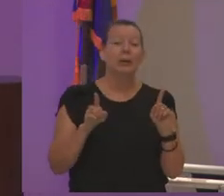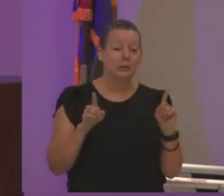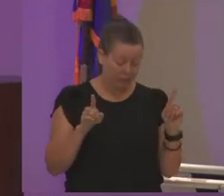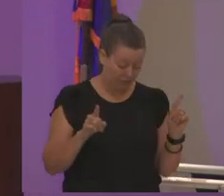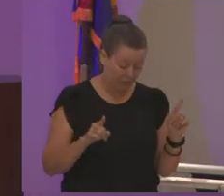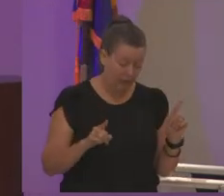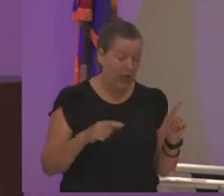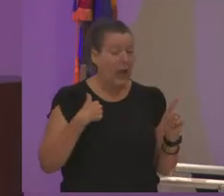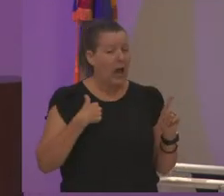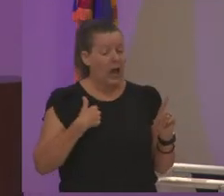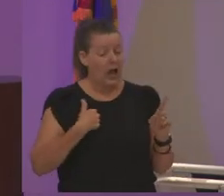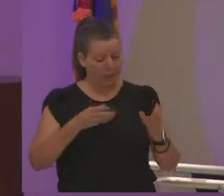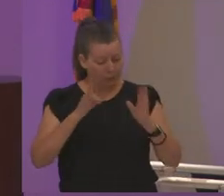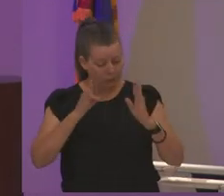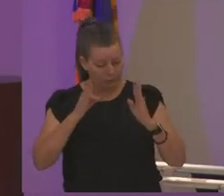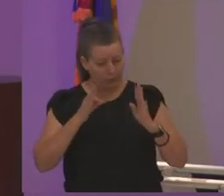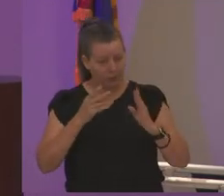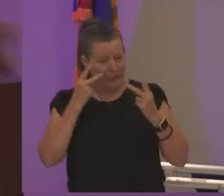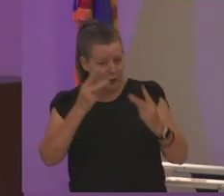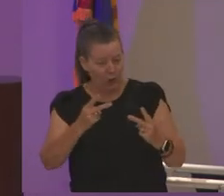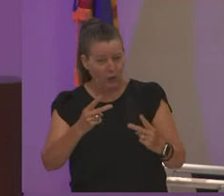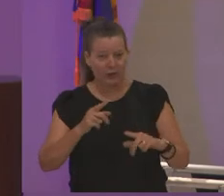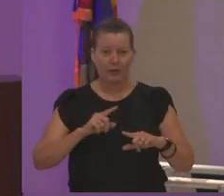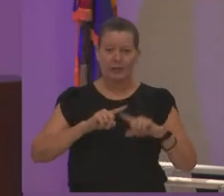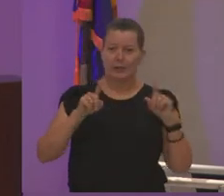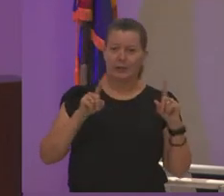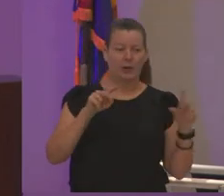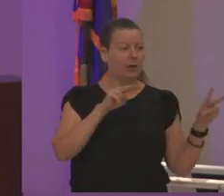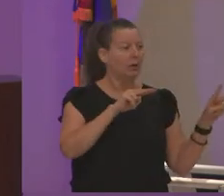and i saw her and so then i took a different eye i'm like looking around now i'm critical like you